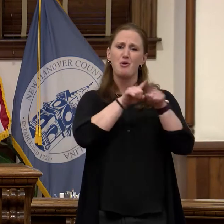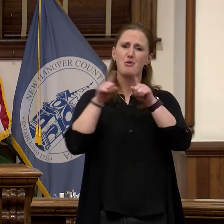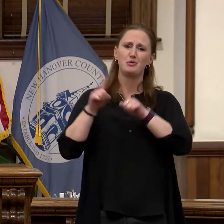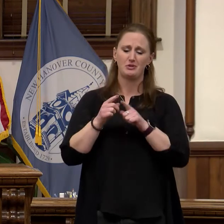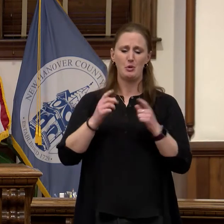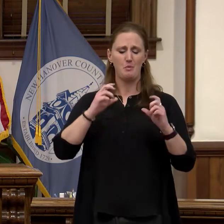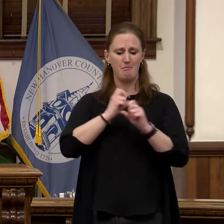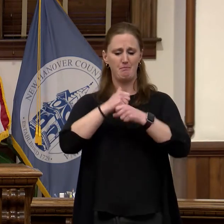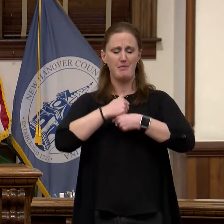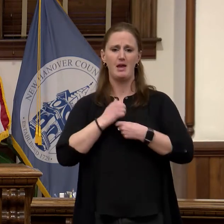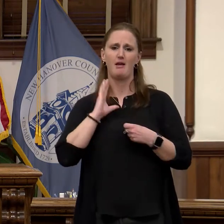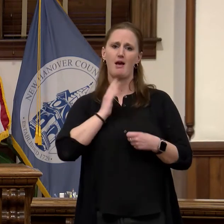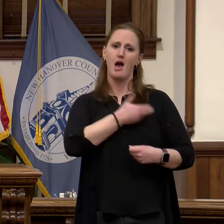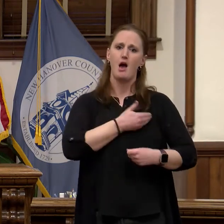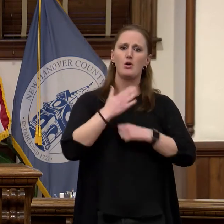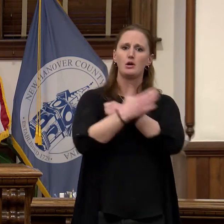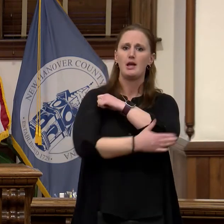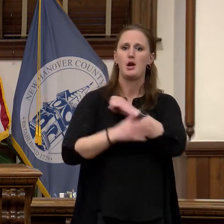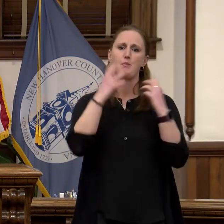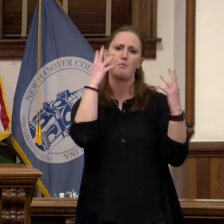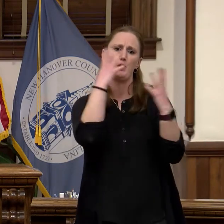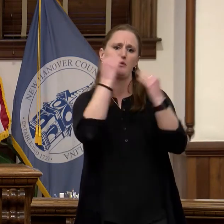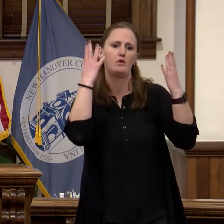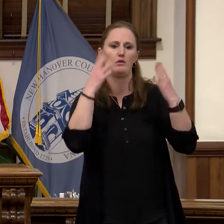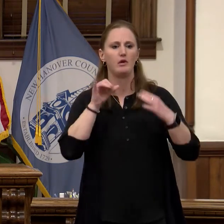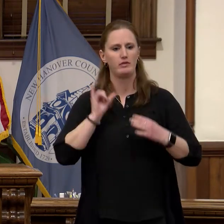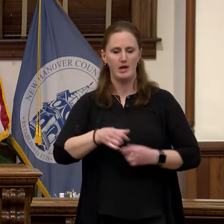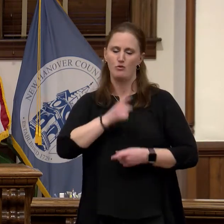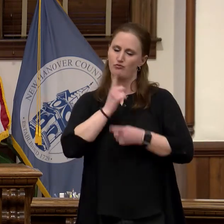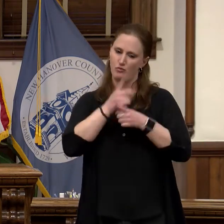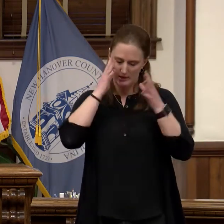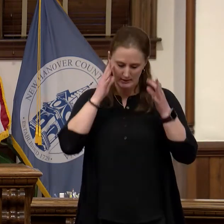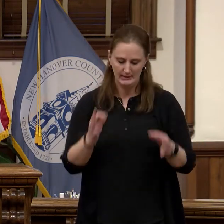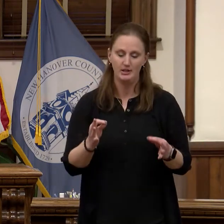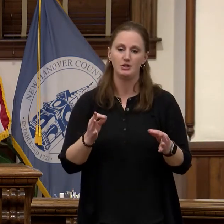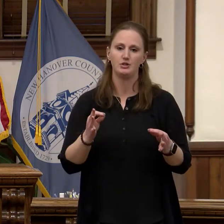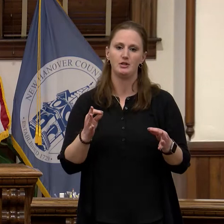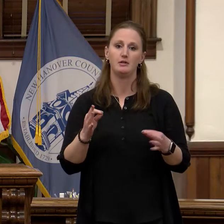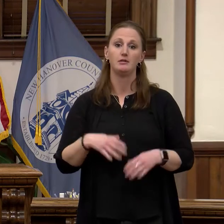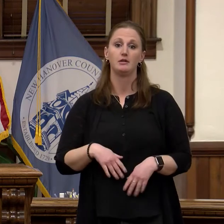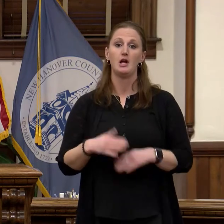the right thing to do. Our county parks and gardens certainly aid in the quality